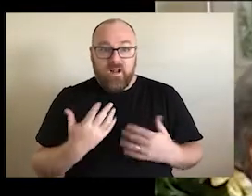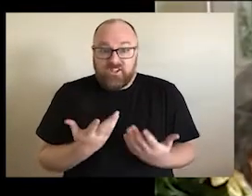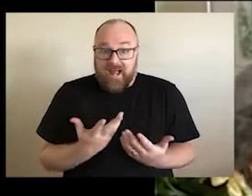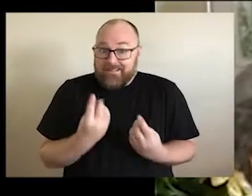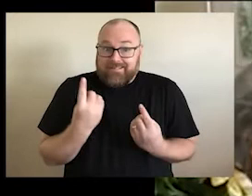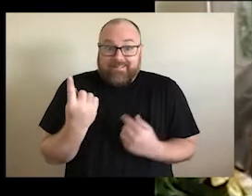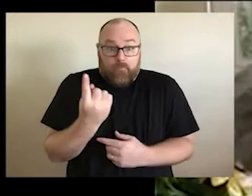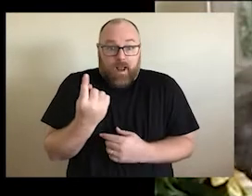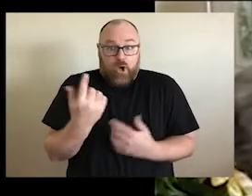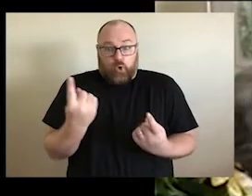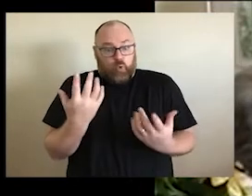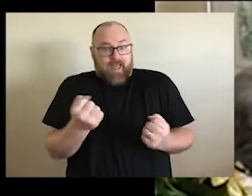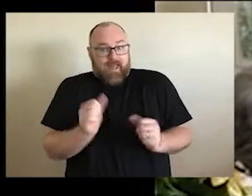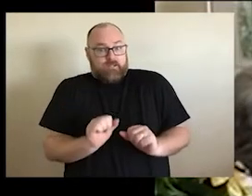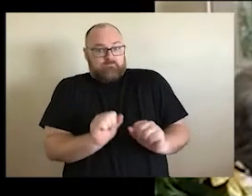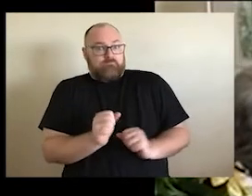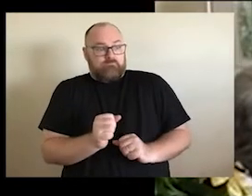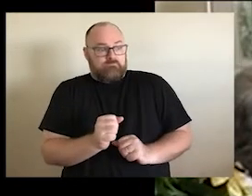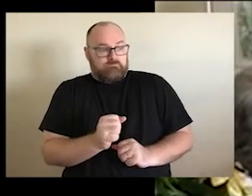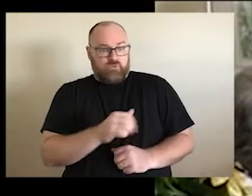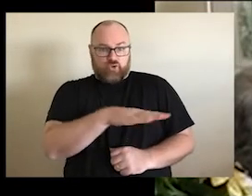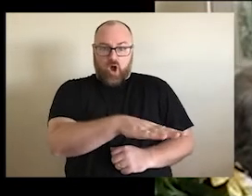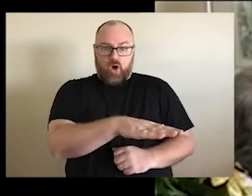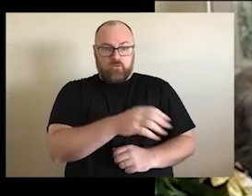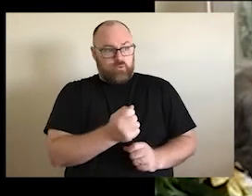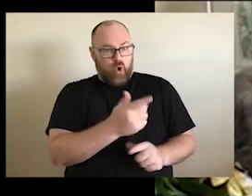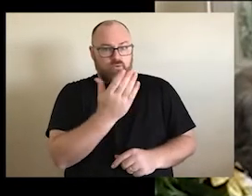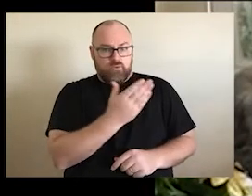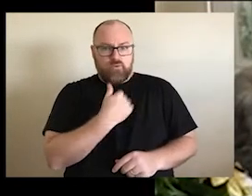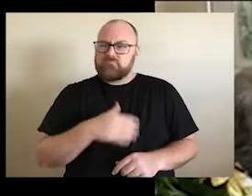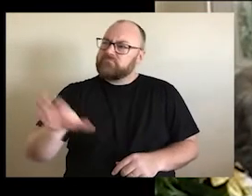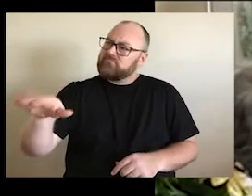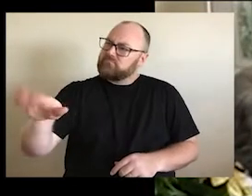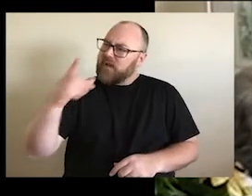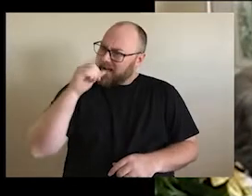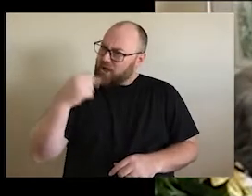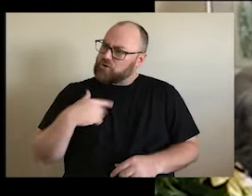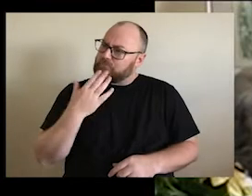somebody in school. Who's got a kid at school can say to the principal of the school, but could you make sure every day at